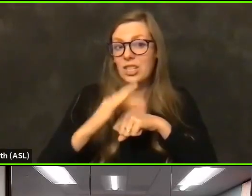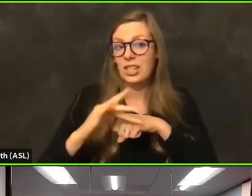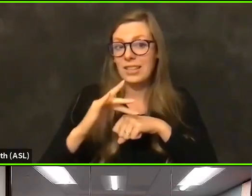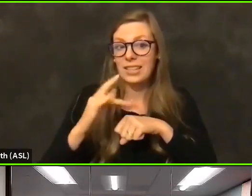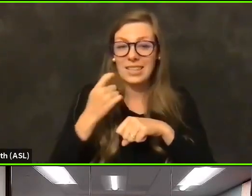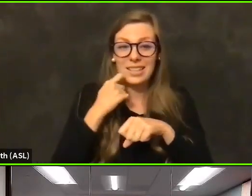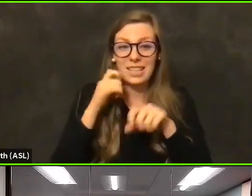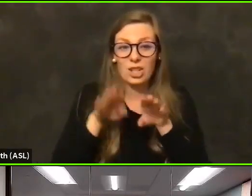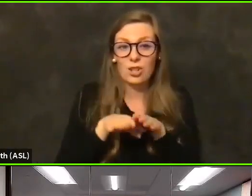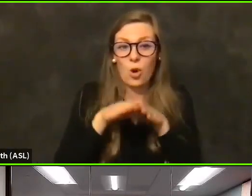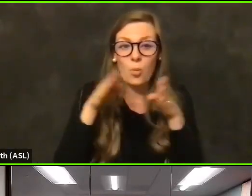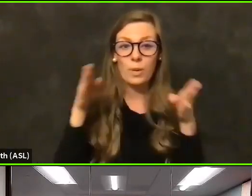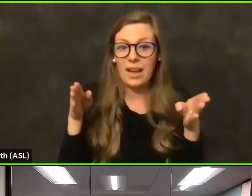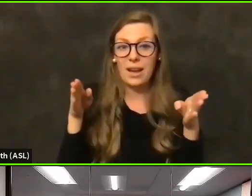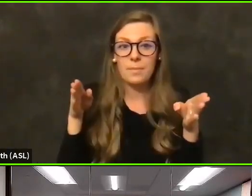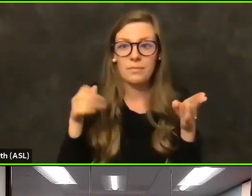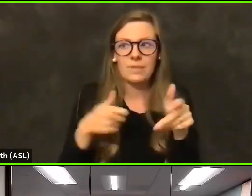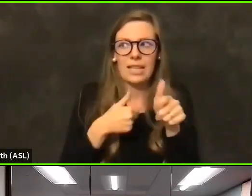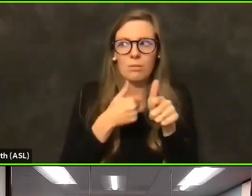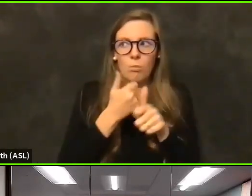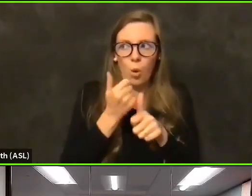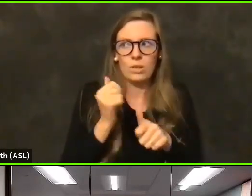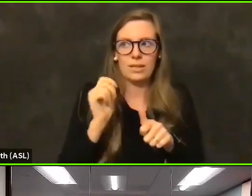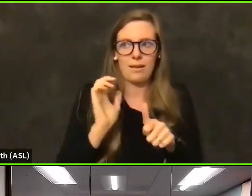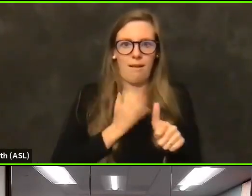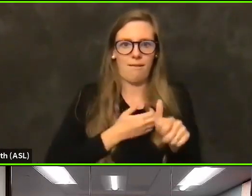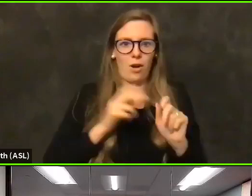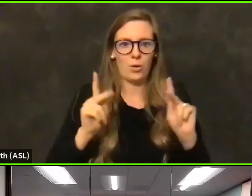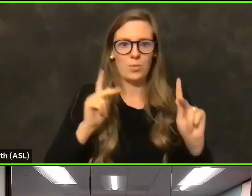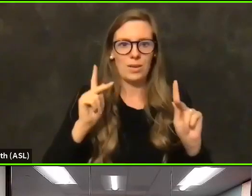opens up a majority of our population when we still have a trickle of vaccines.